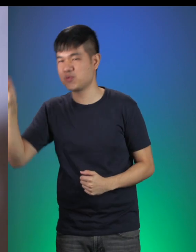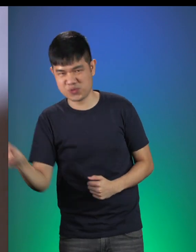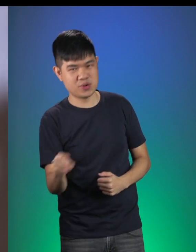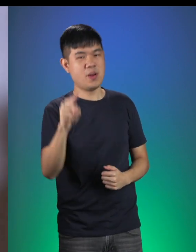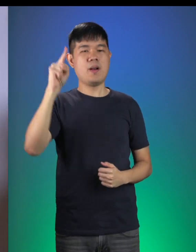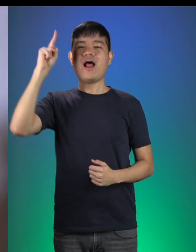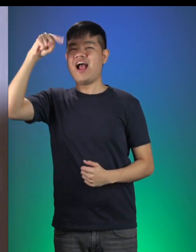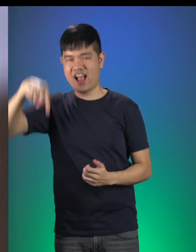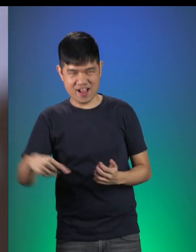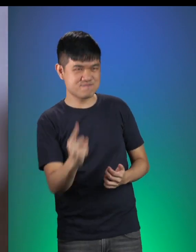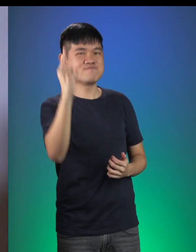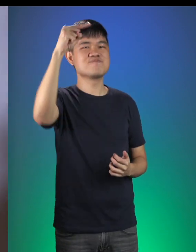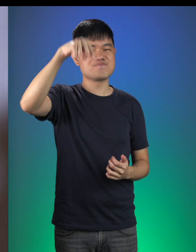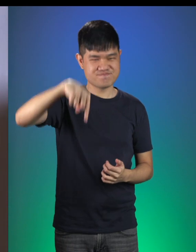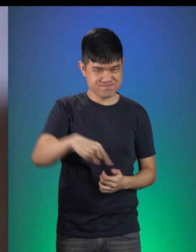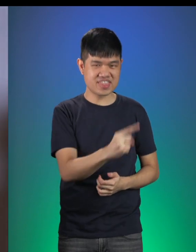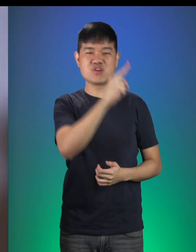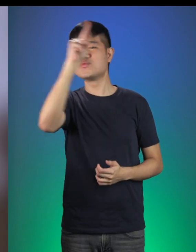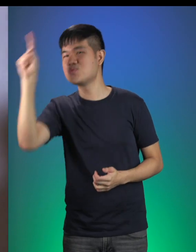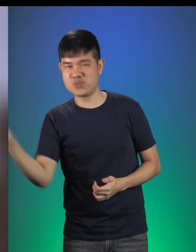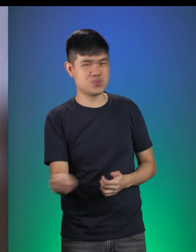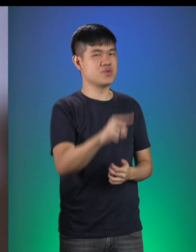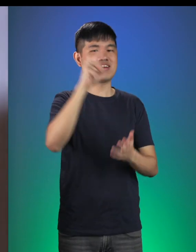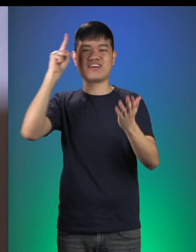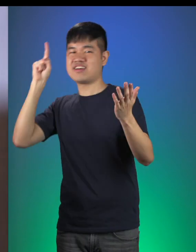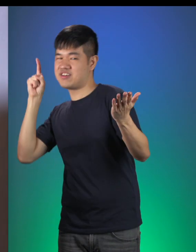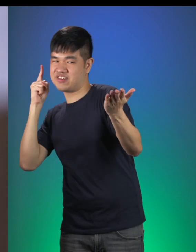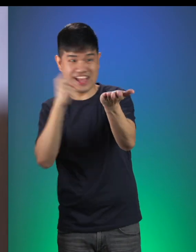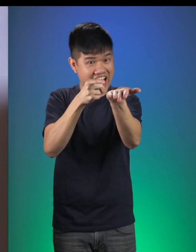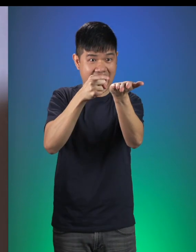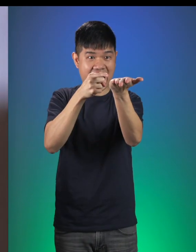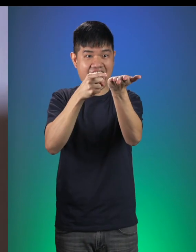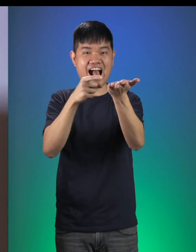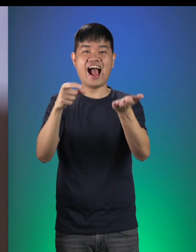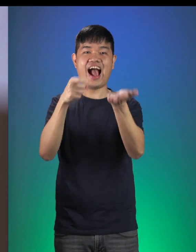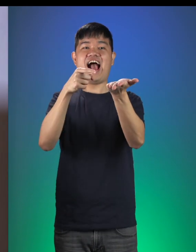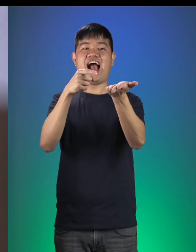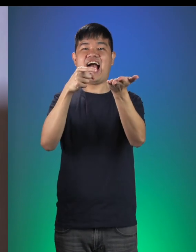Stitch and Sew, Stitch and Sew, now a brand new shoe to show! Tada”